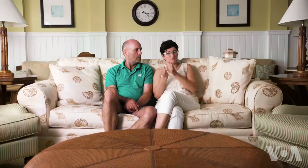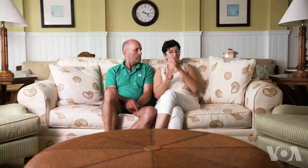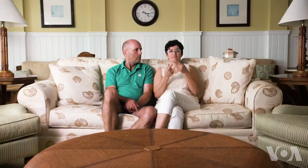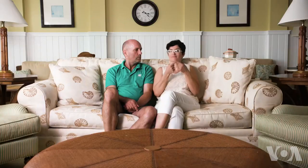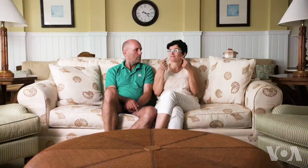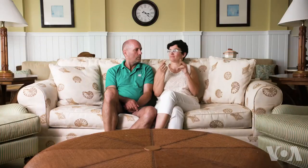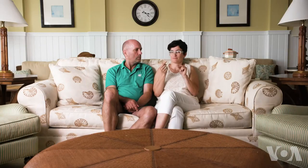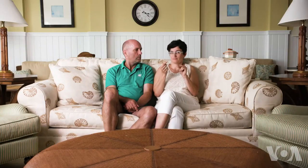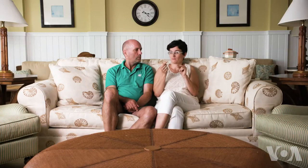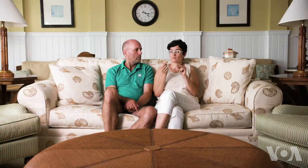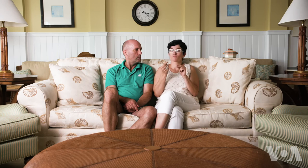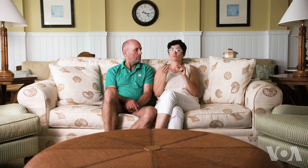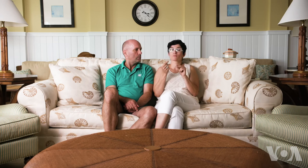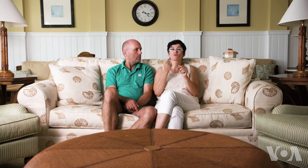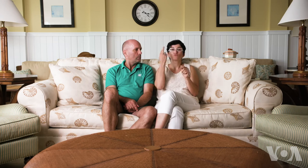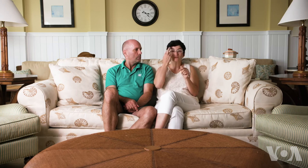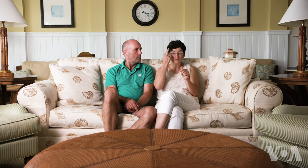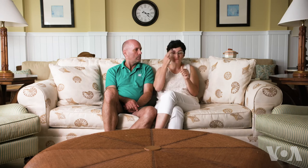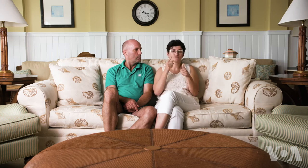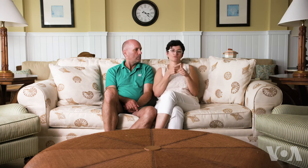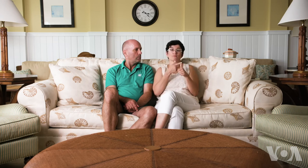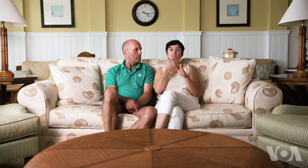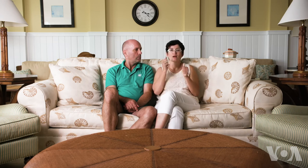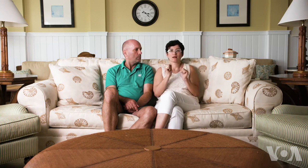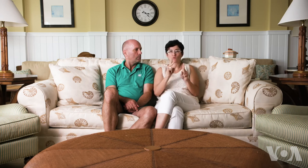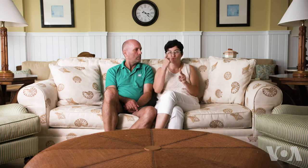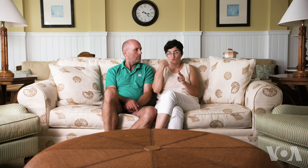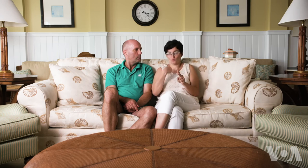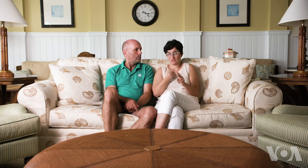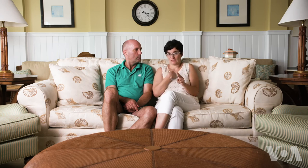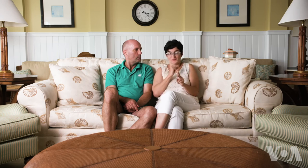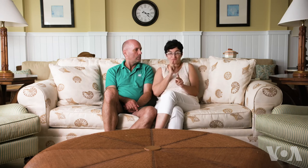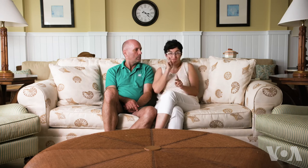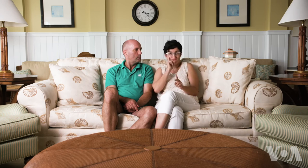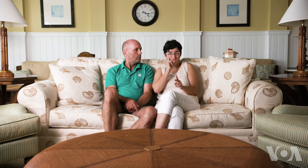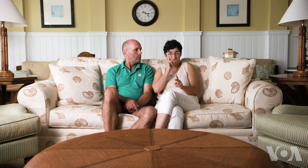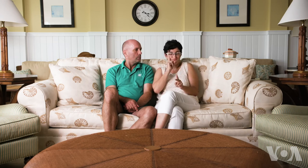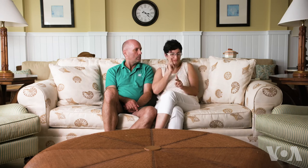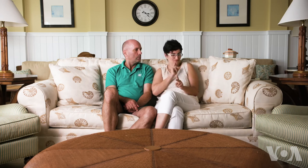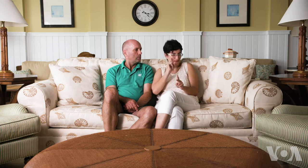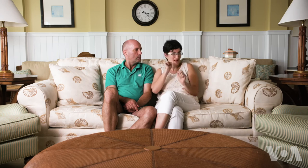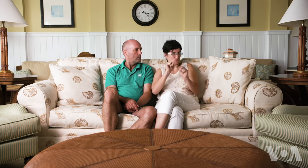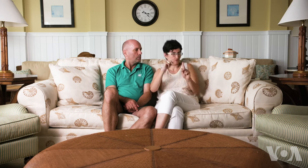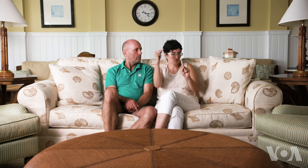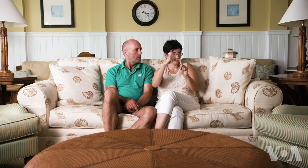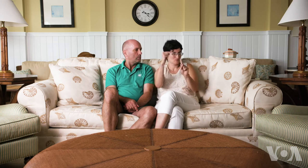But mom knew, In America, there would be better opportunities for me, as a deaf person.